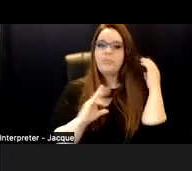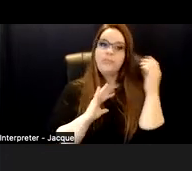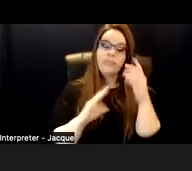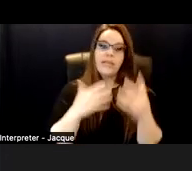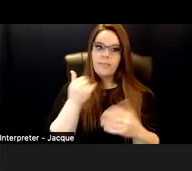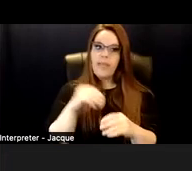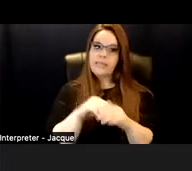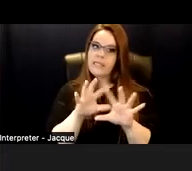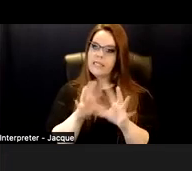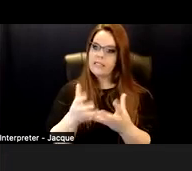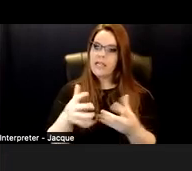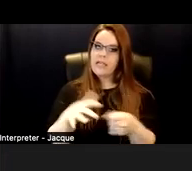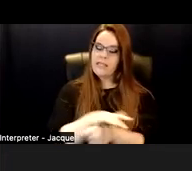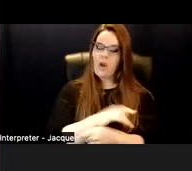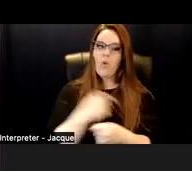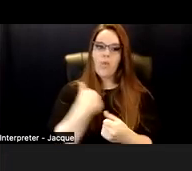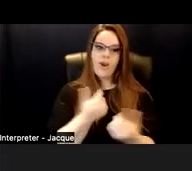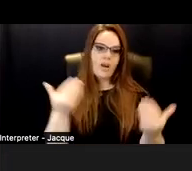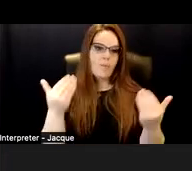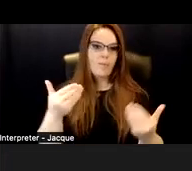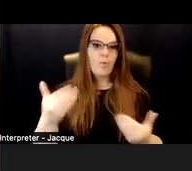So we're going to move forward in our short amount of time.